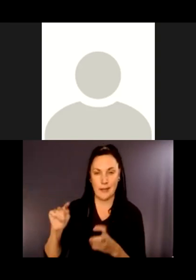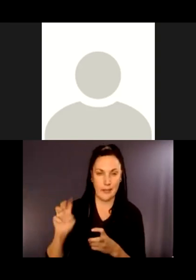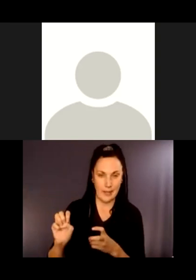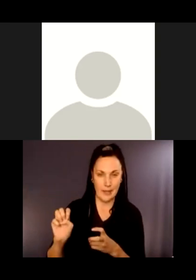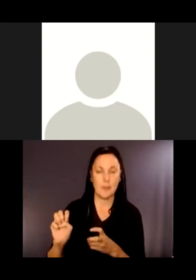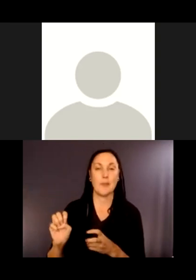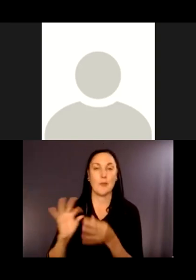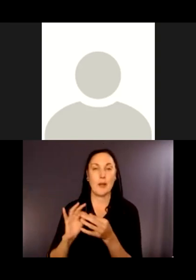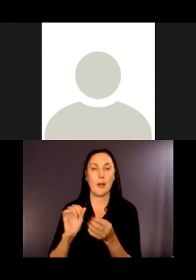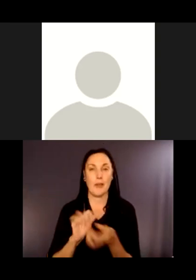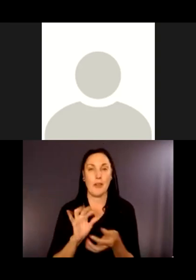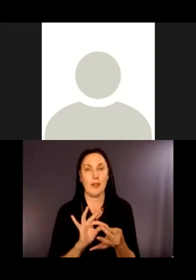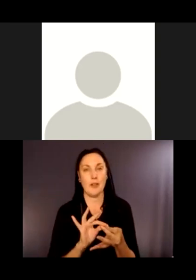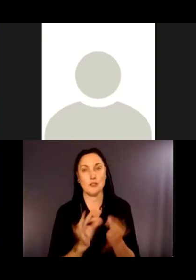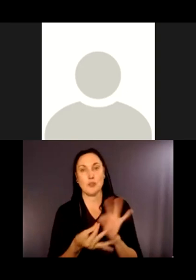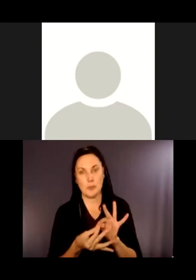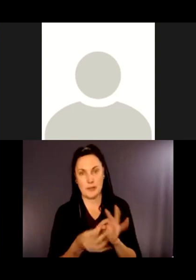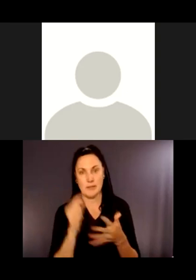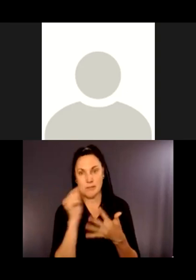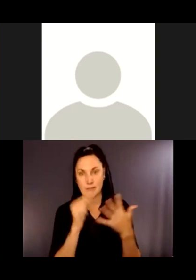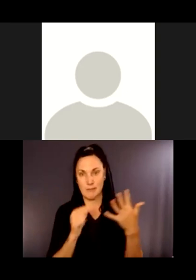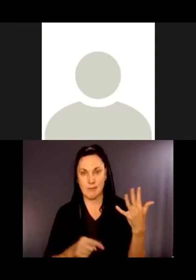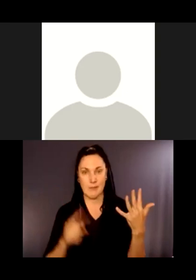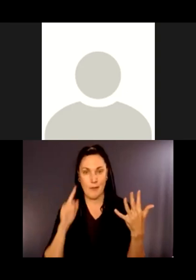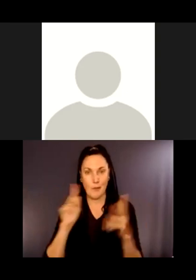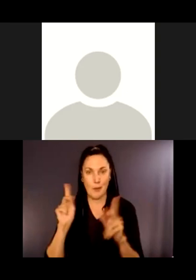content that I'll be talking about.